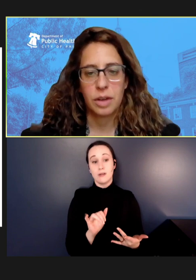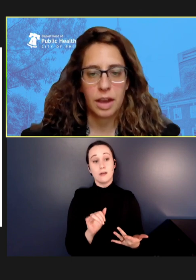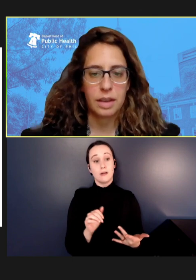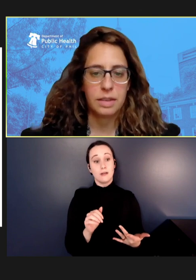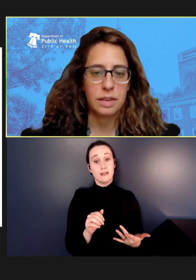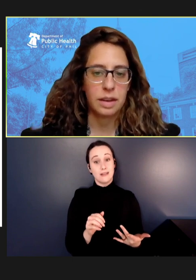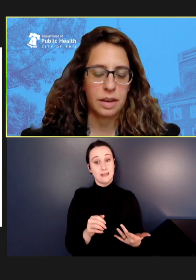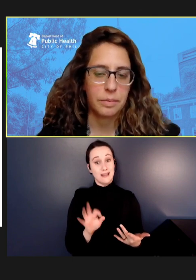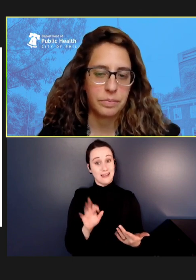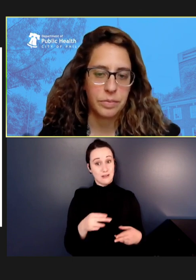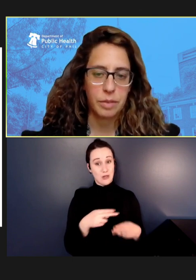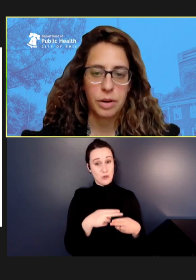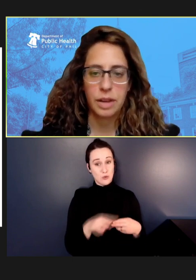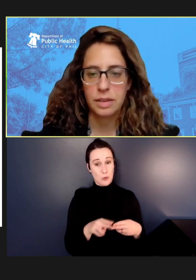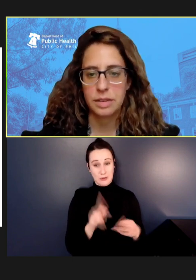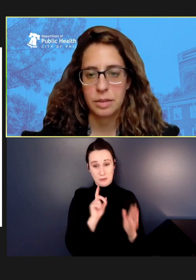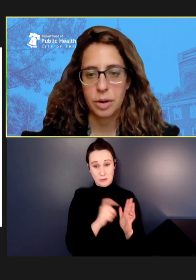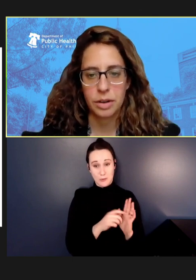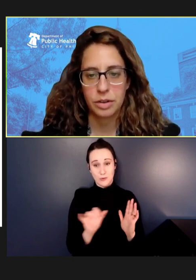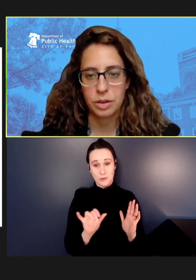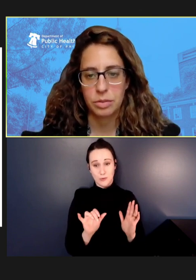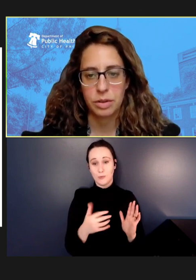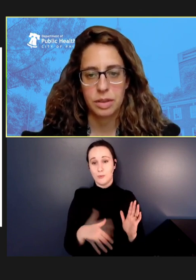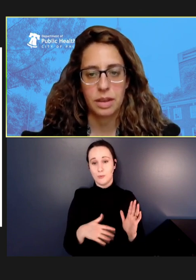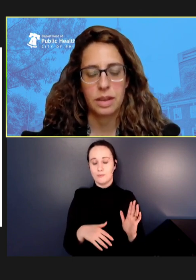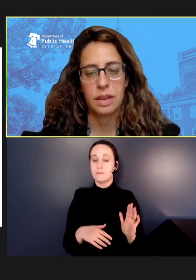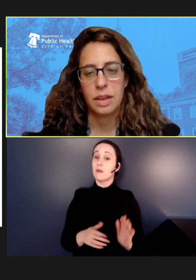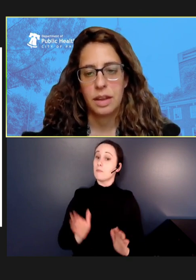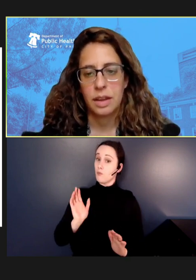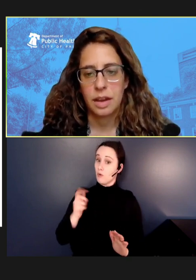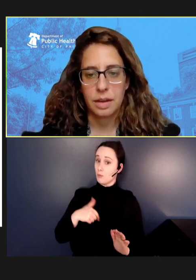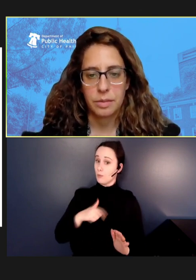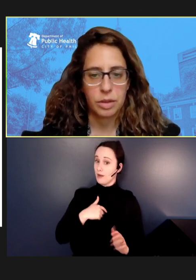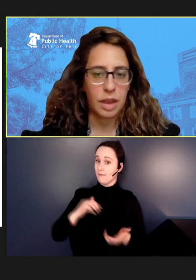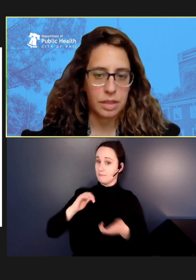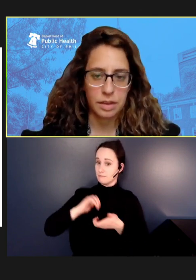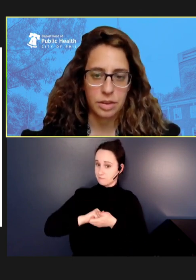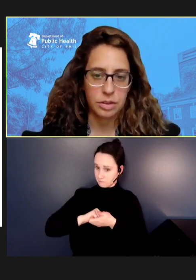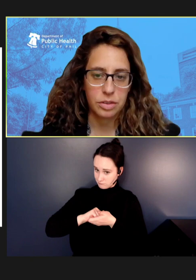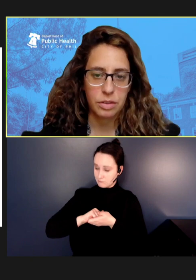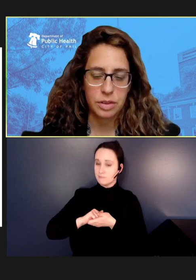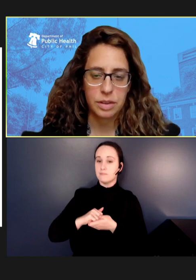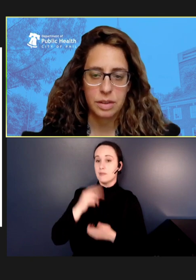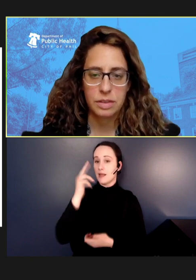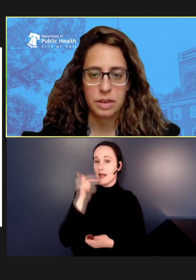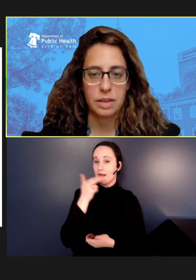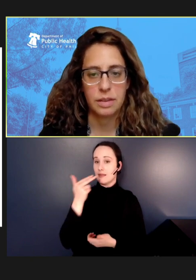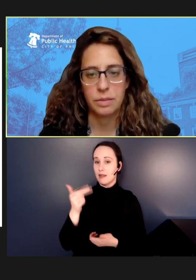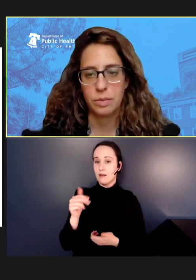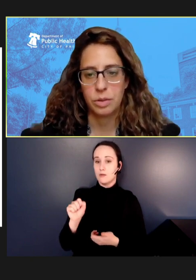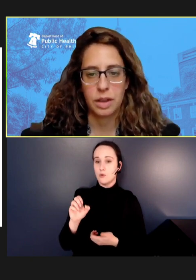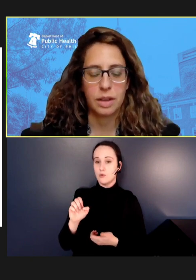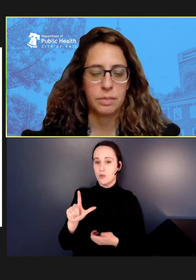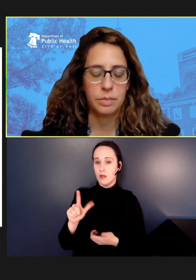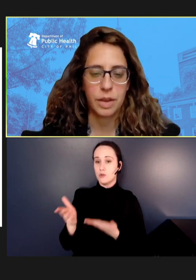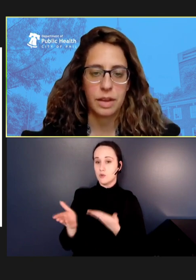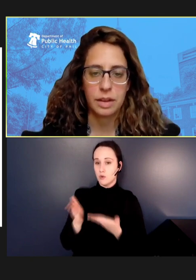We had pre-existing partnerships with the -- with Catholic Social Services in a really ideal